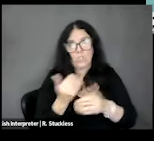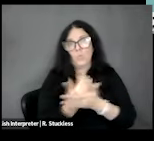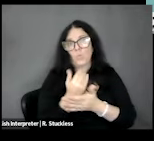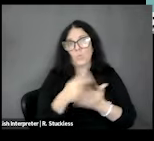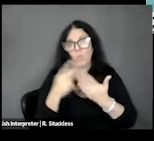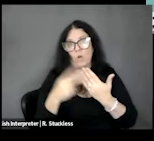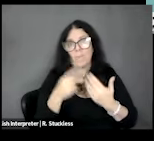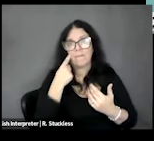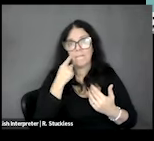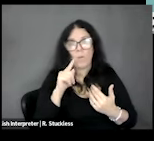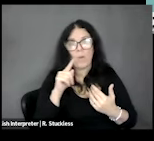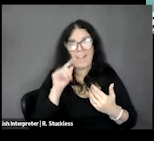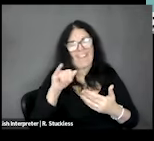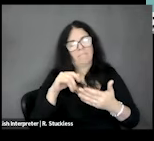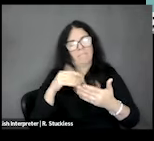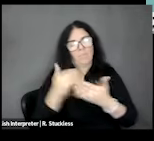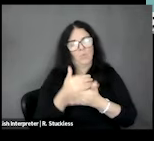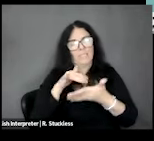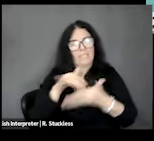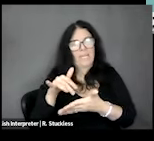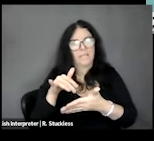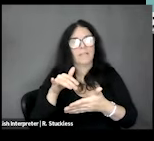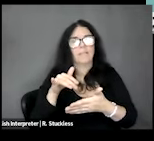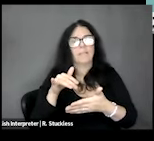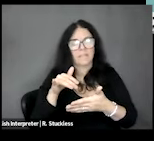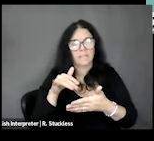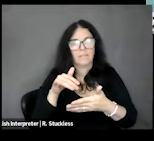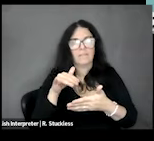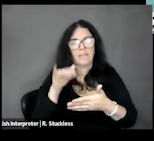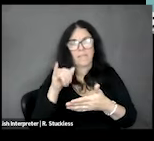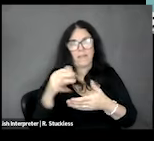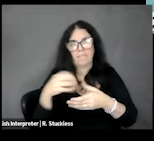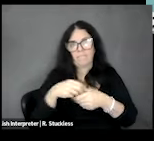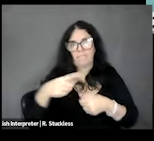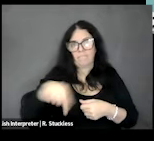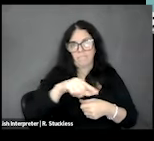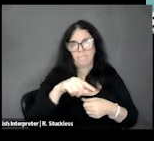health study that involves a few thousand All of Us participants, and we're going to link